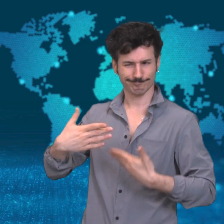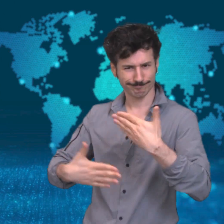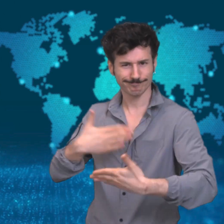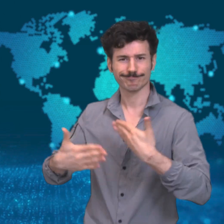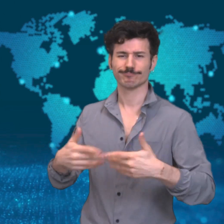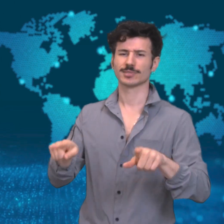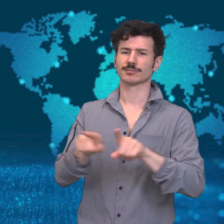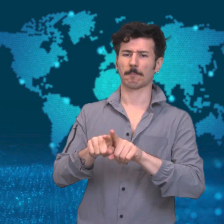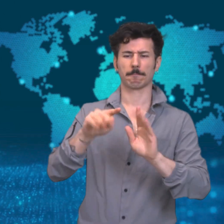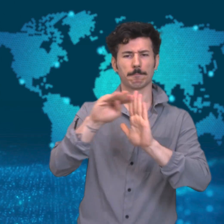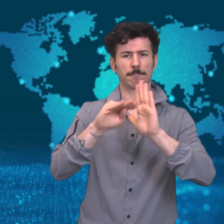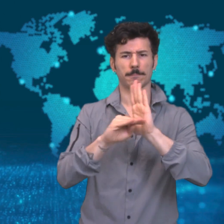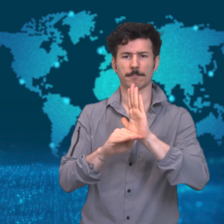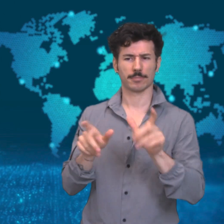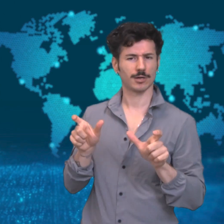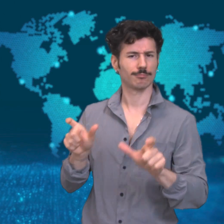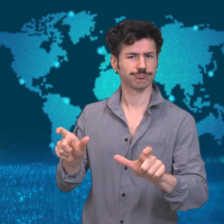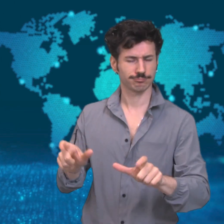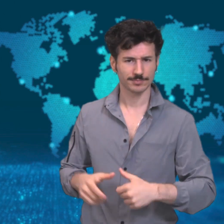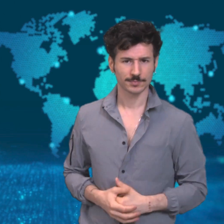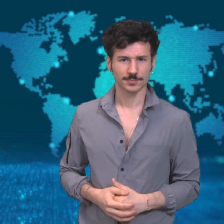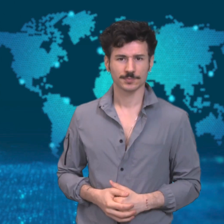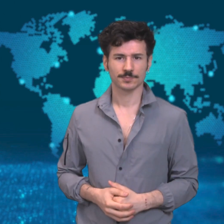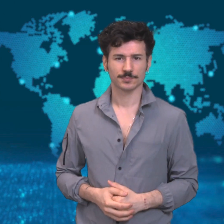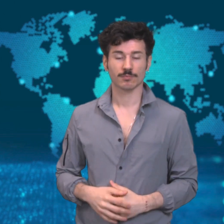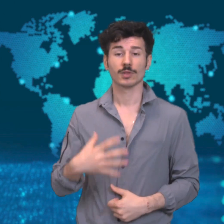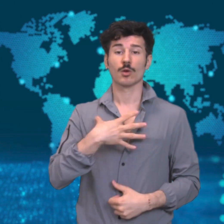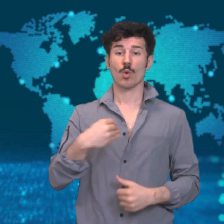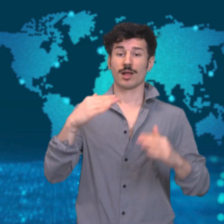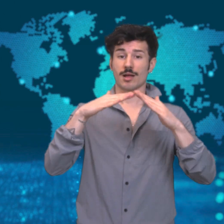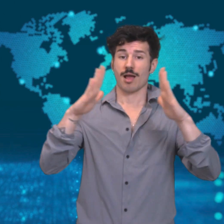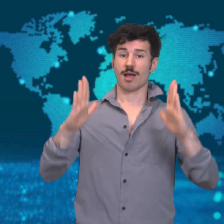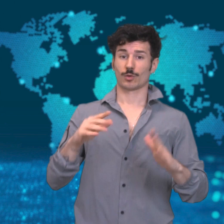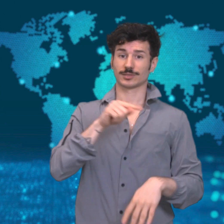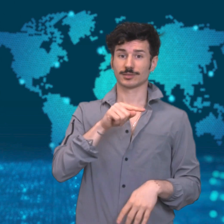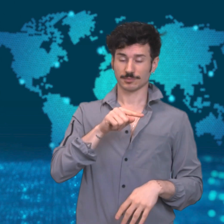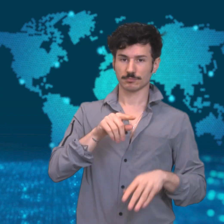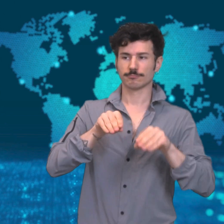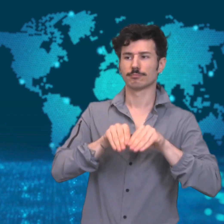plan reopening but other states remain under strict